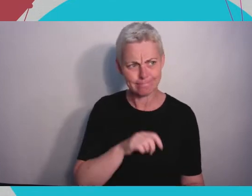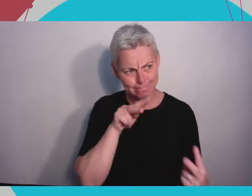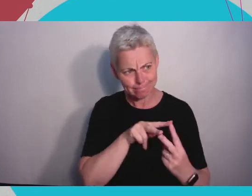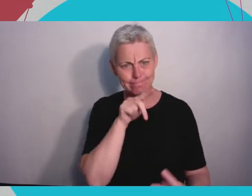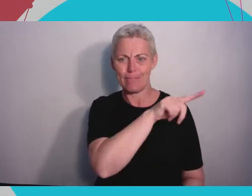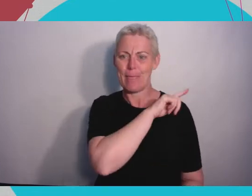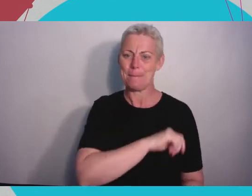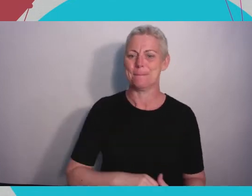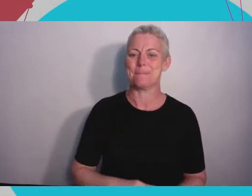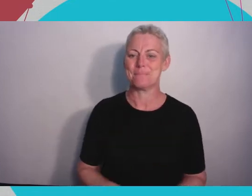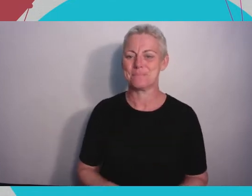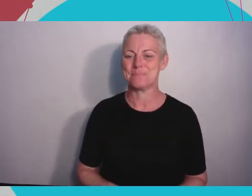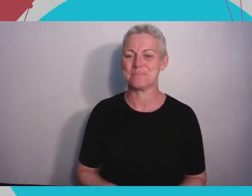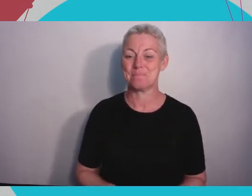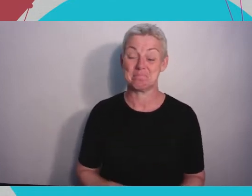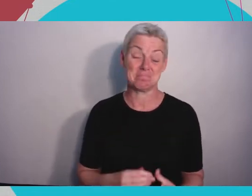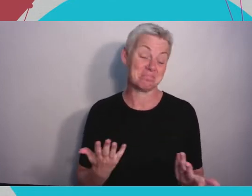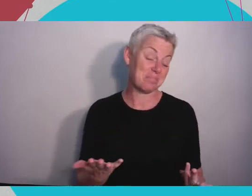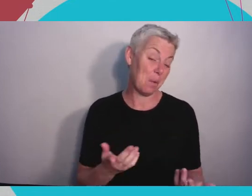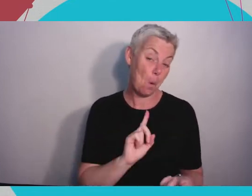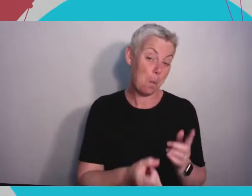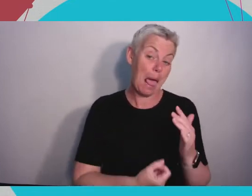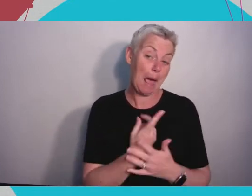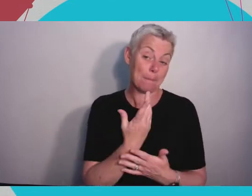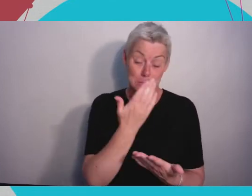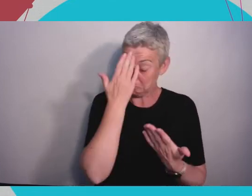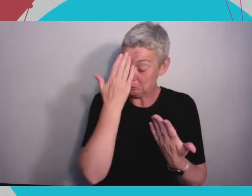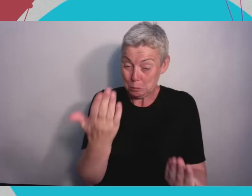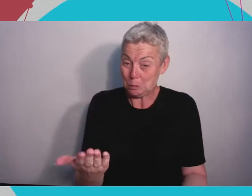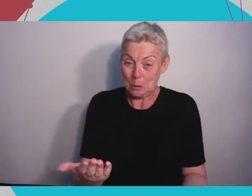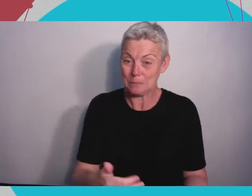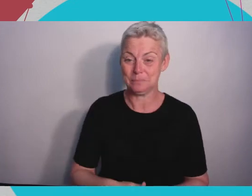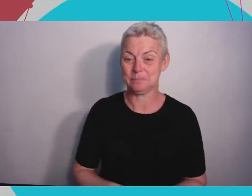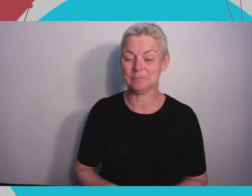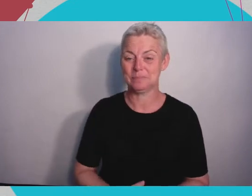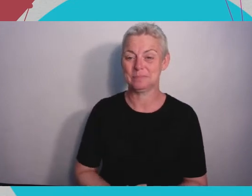never know what comes back or what opens up. The first thing I did after starting the company